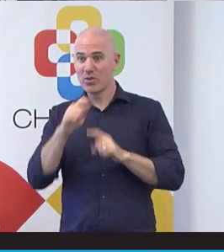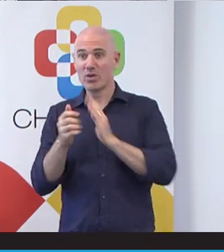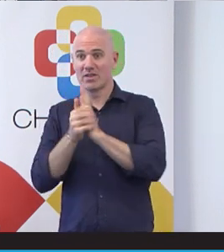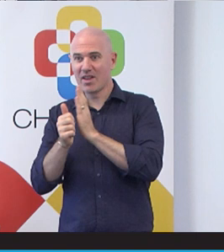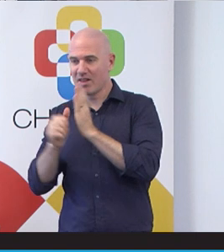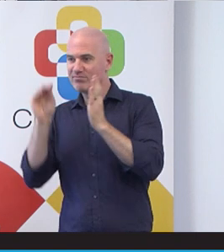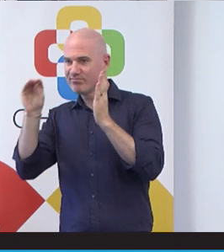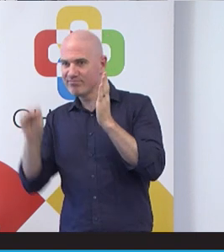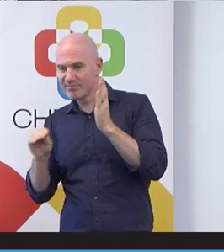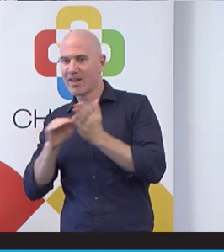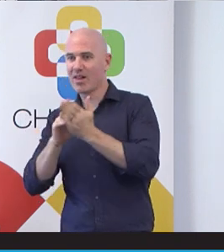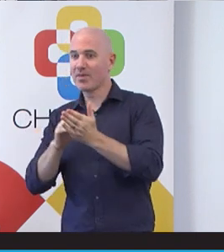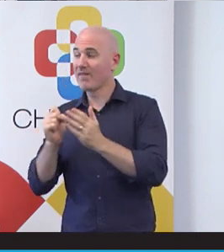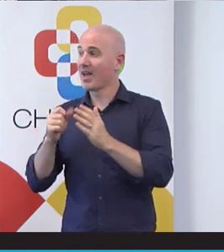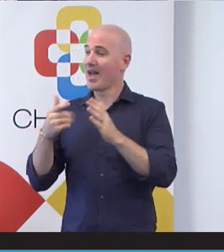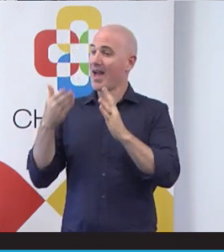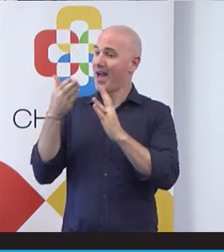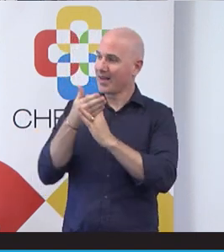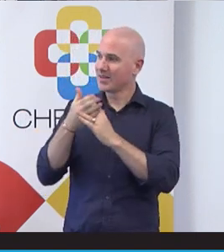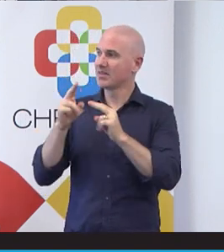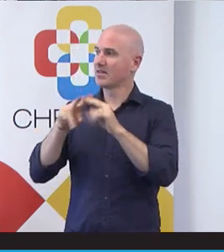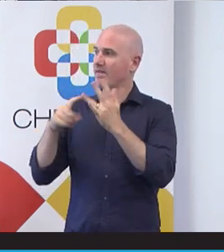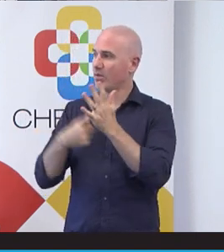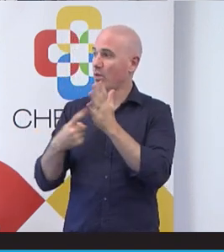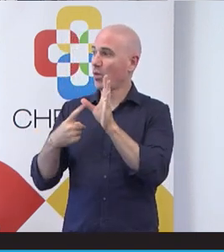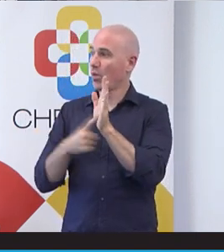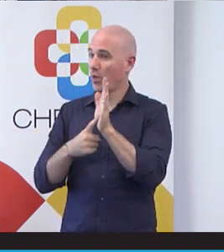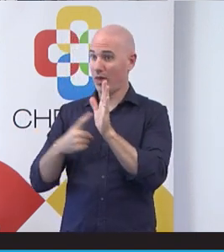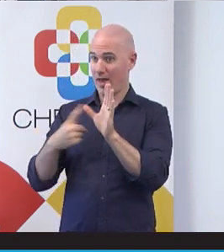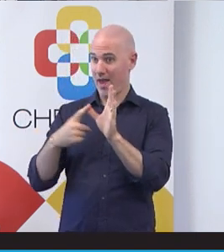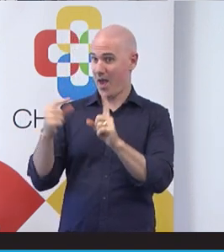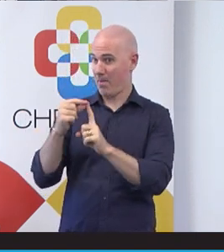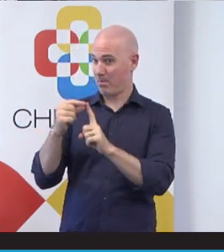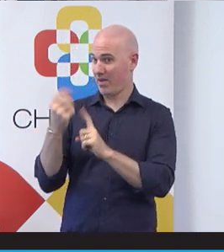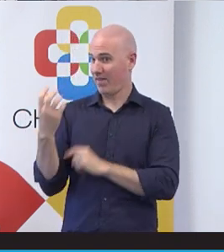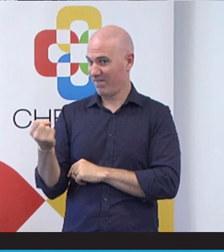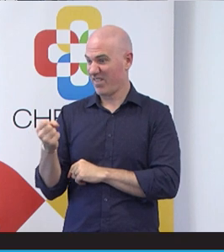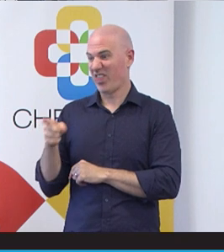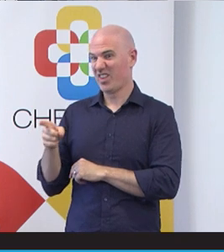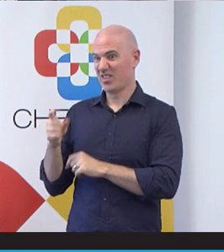So there's Access for All app and that's based on lived experience of people with disability. And